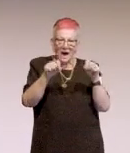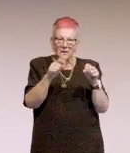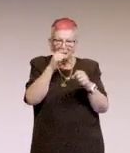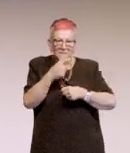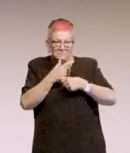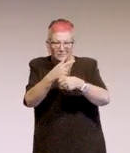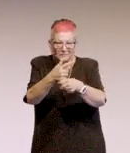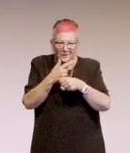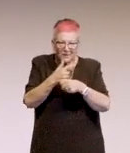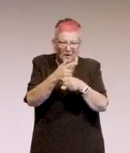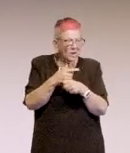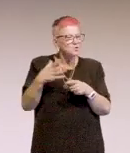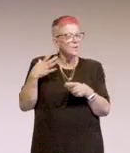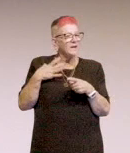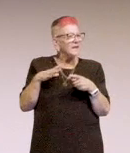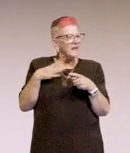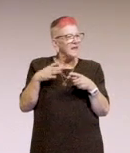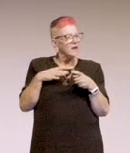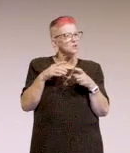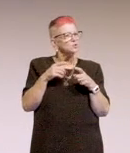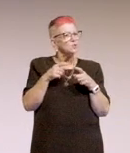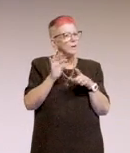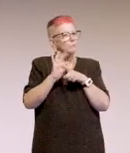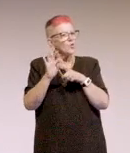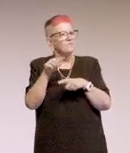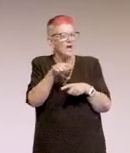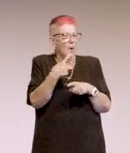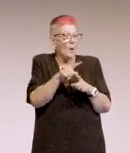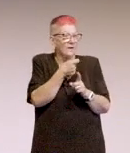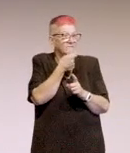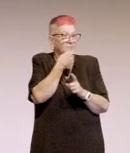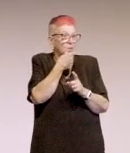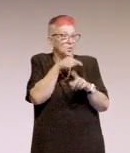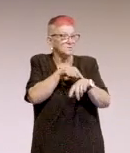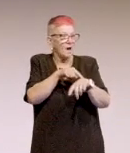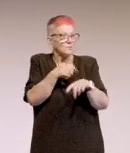We've got to get better at doing that more often. We've only done it a few times so far, but I think it's really good,